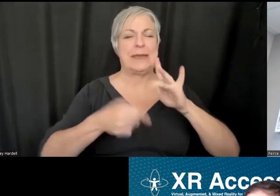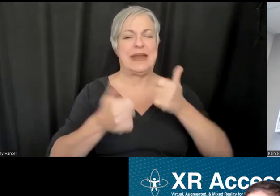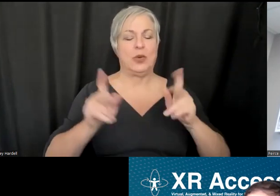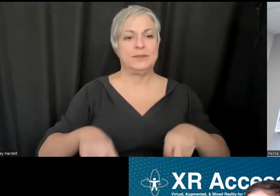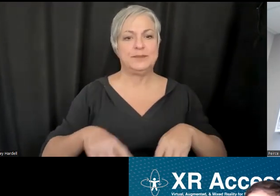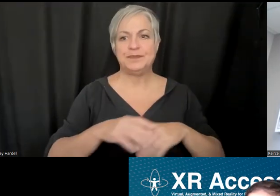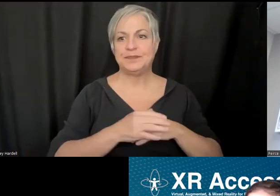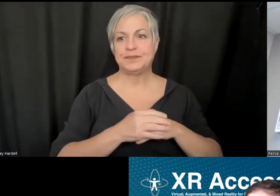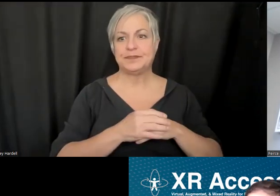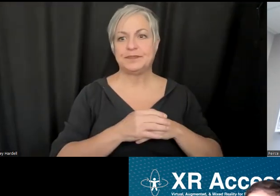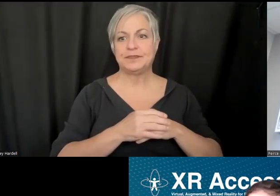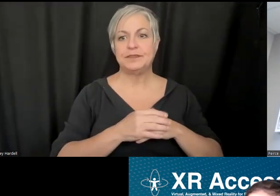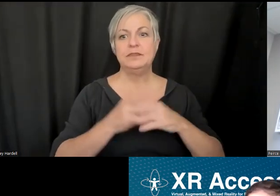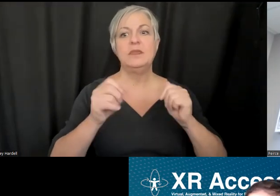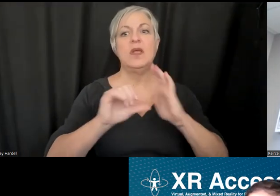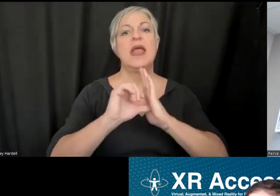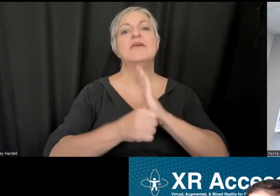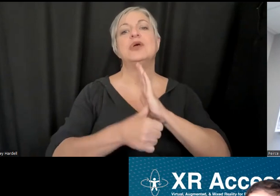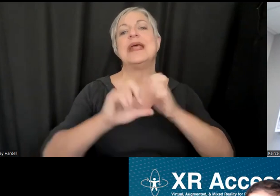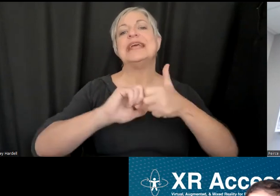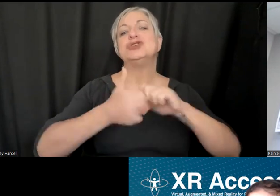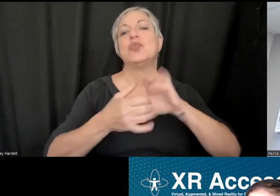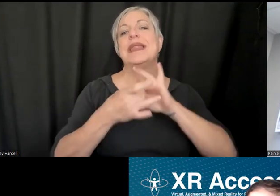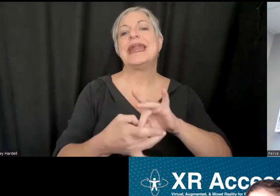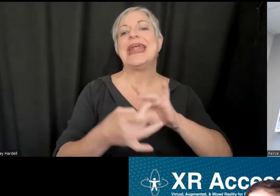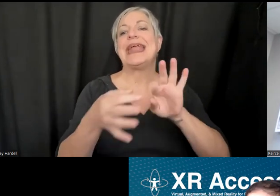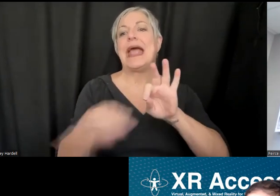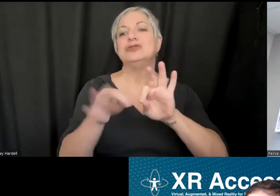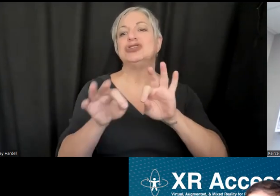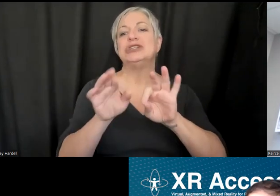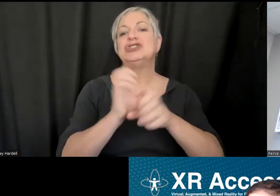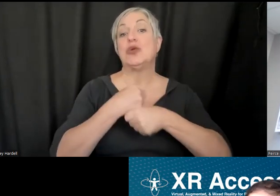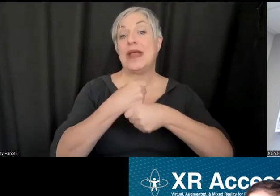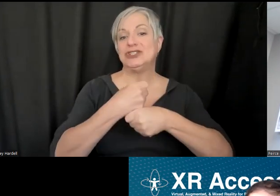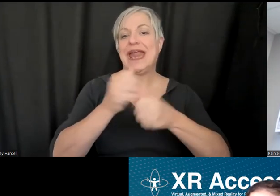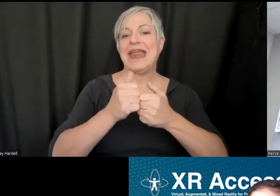"I want to highlight an issue considering caption generation and flexibility. It can be a challenge to maintain -- this is